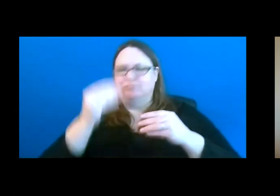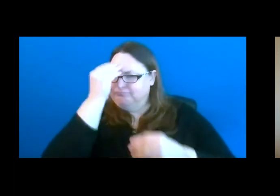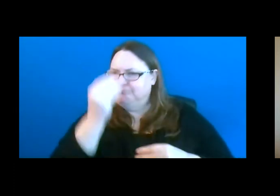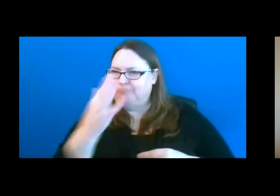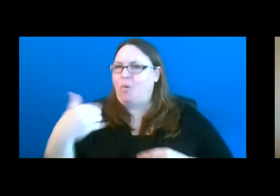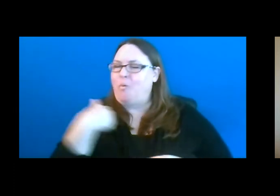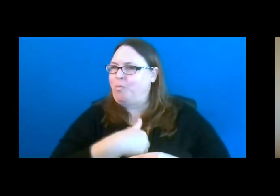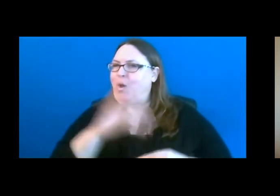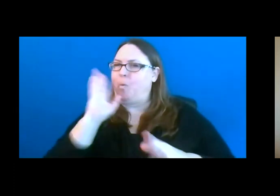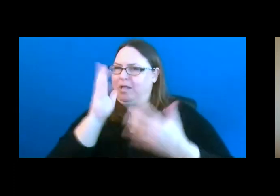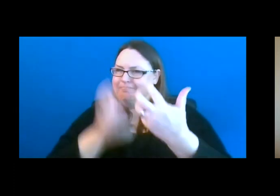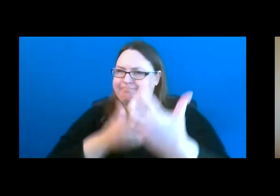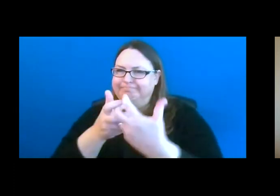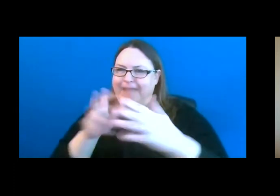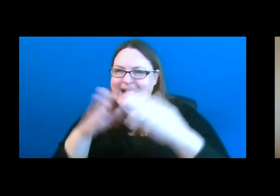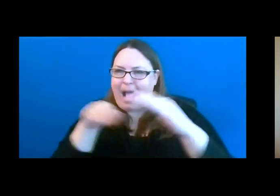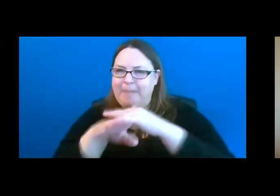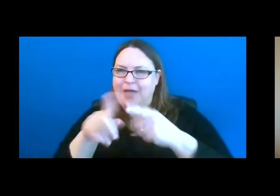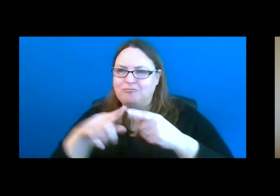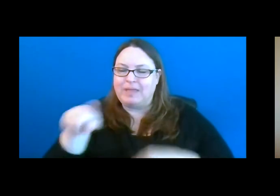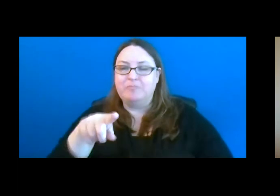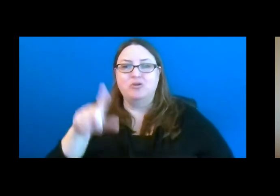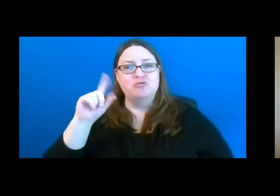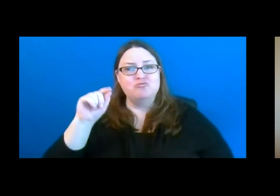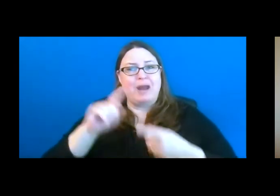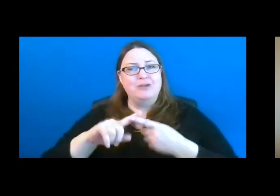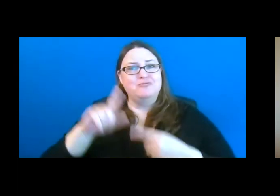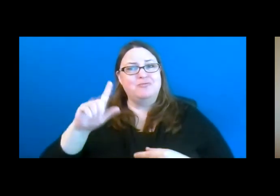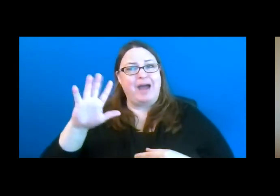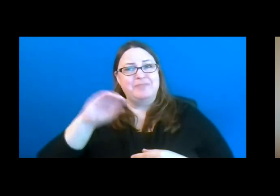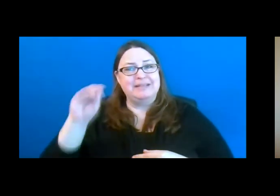Twenty to 25 percent of our population have one or more disabilities, and some of these